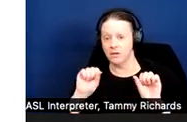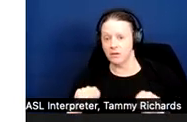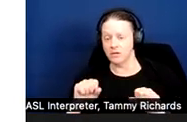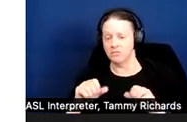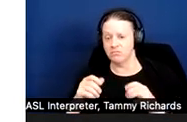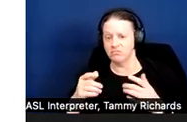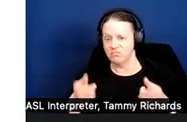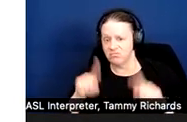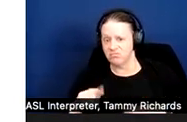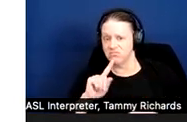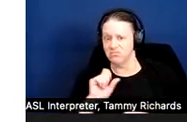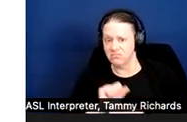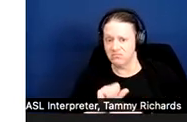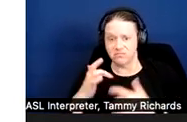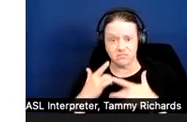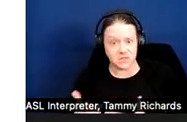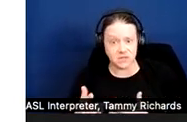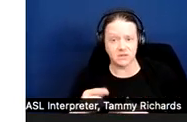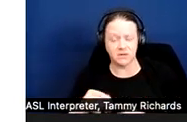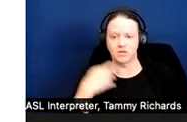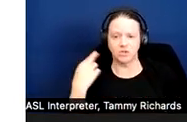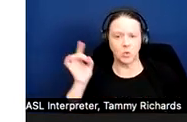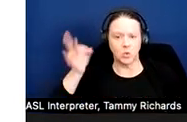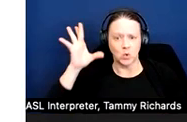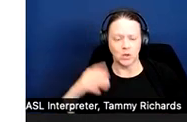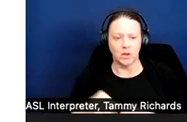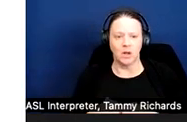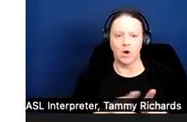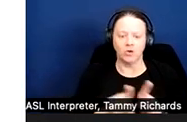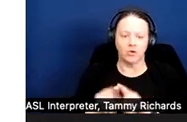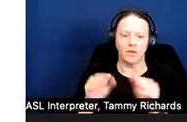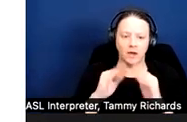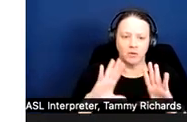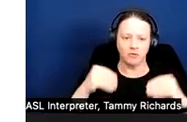A housing provider must also determine whether there is an accommodation that could eliminate